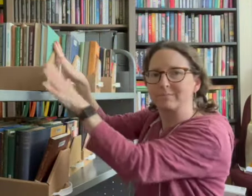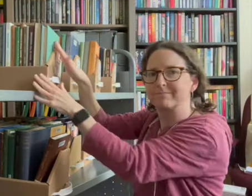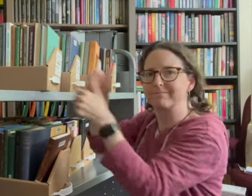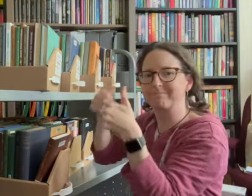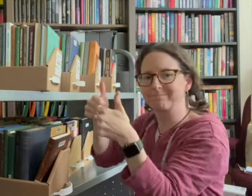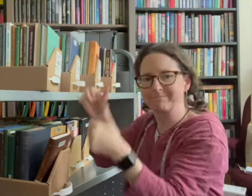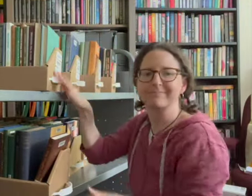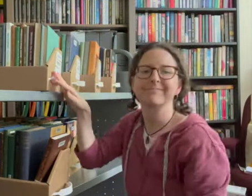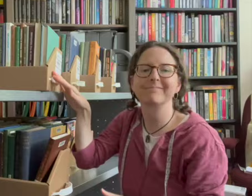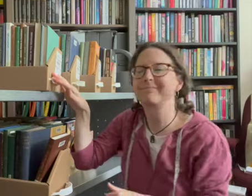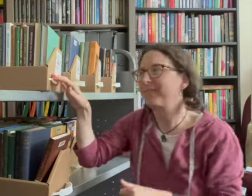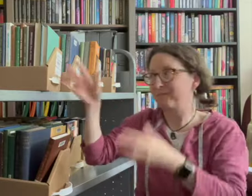those two are filling the gaps